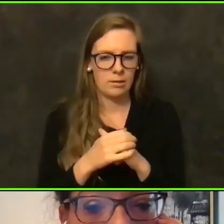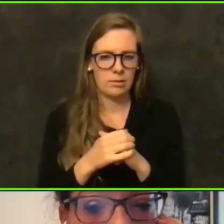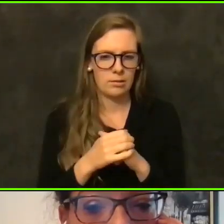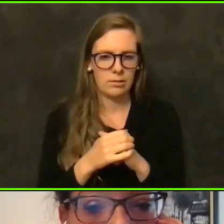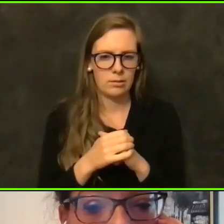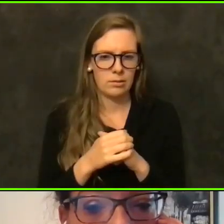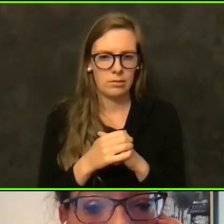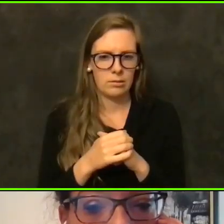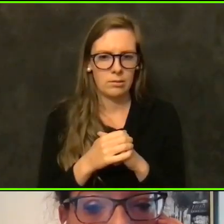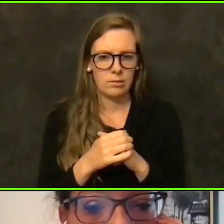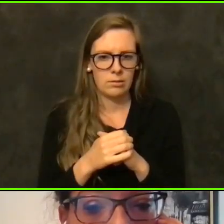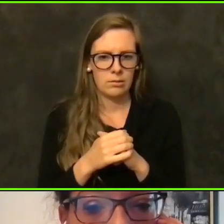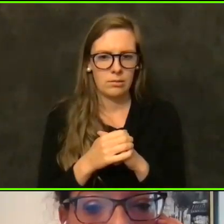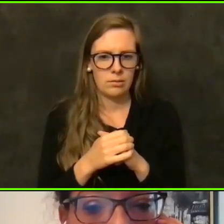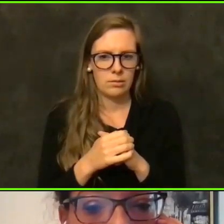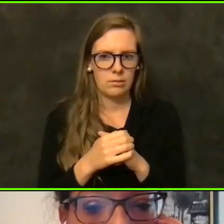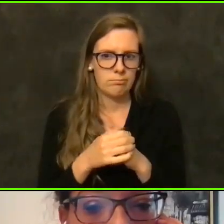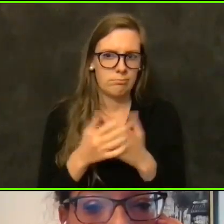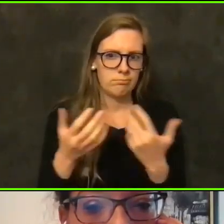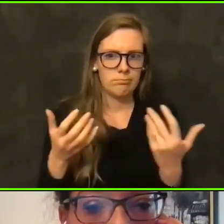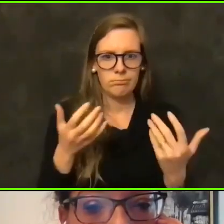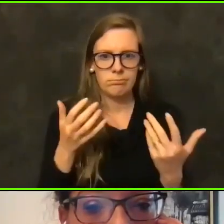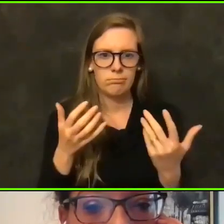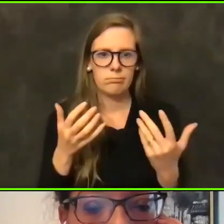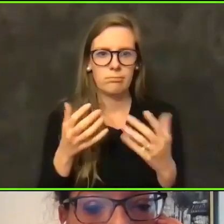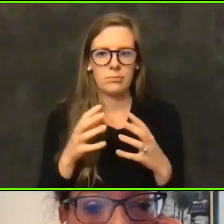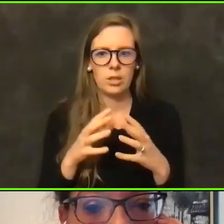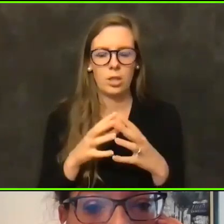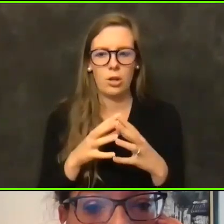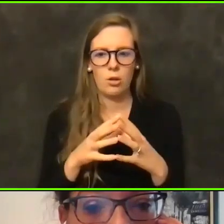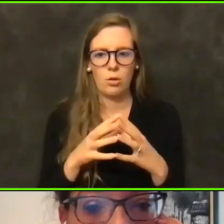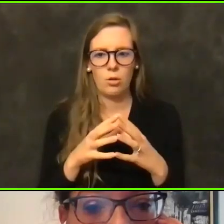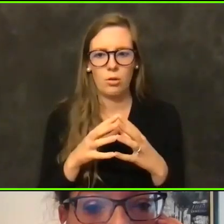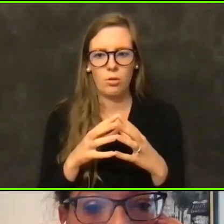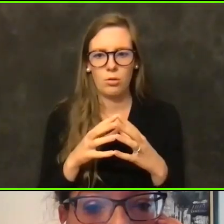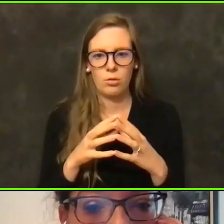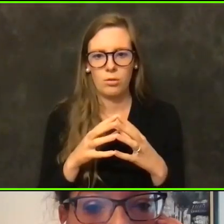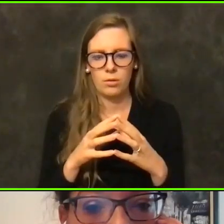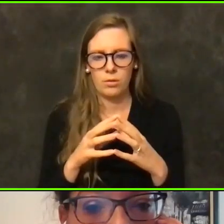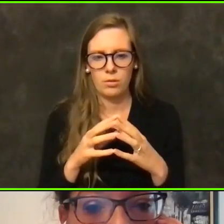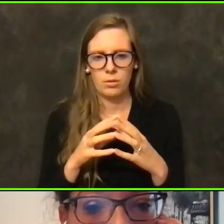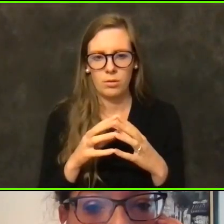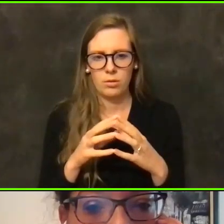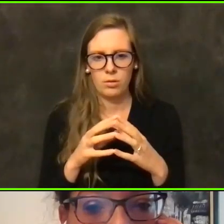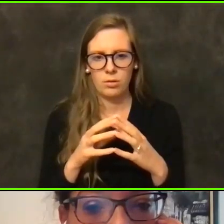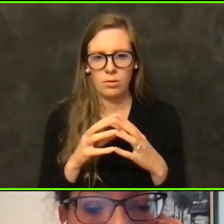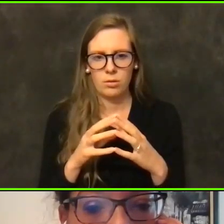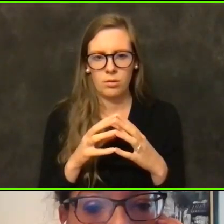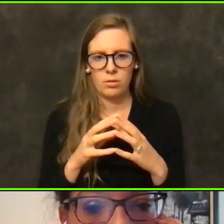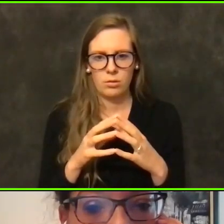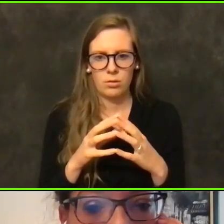I mean, are they sitting on vaccine? Is it the you know, with the health centers, they